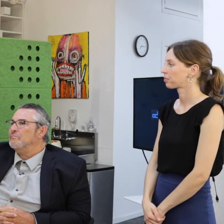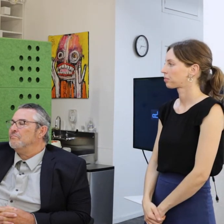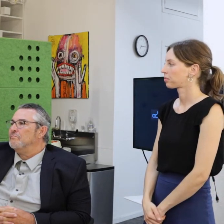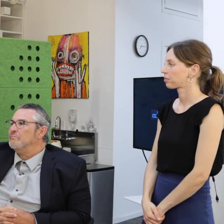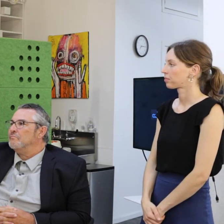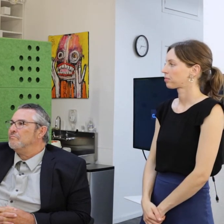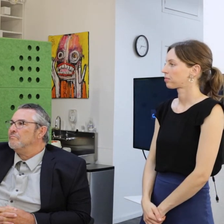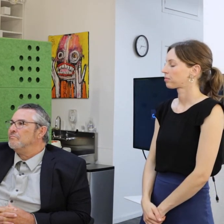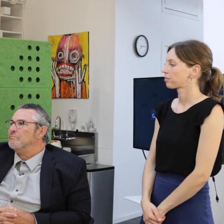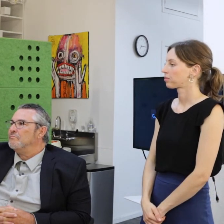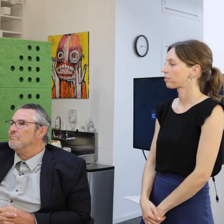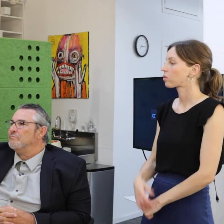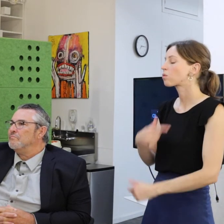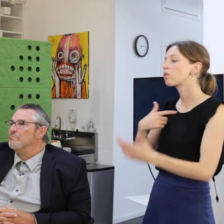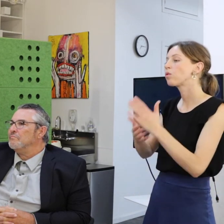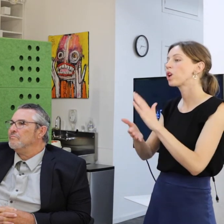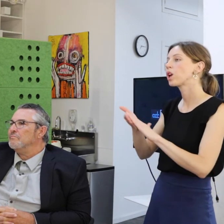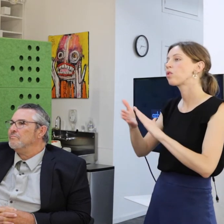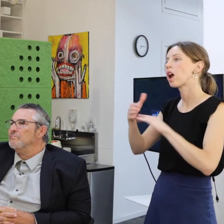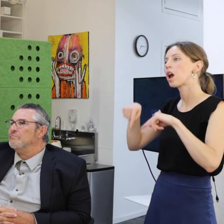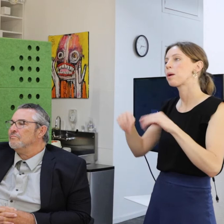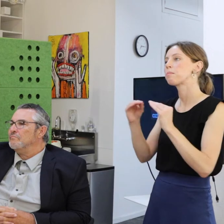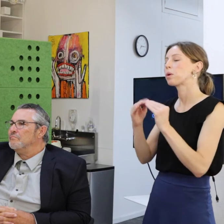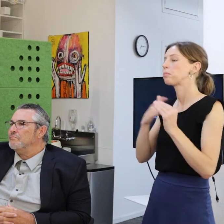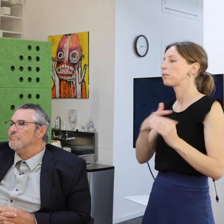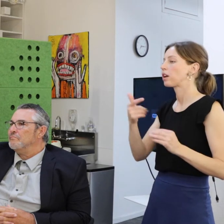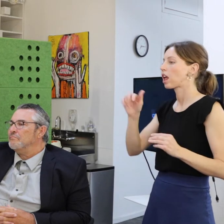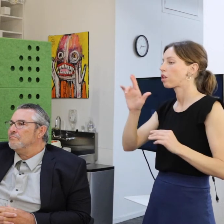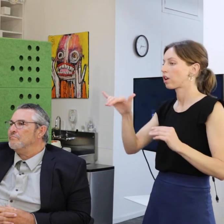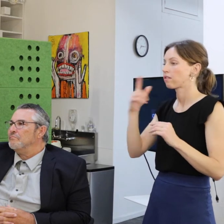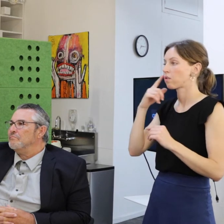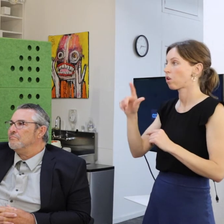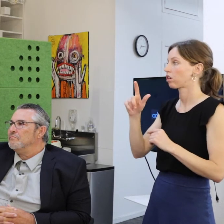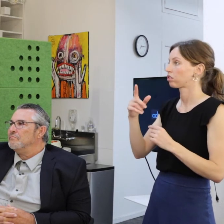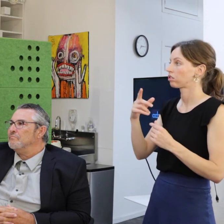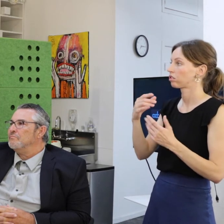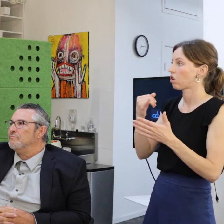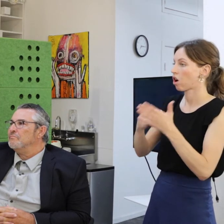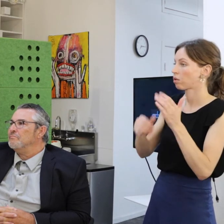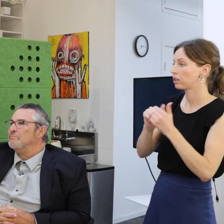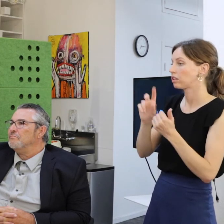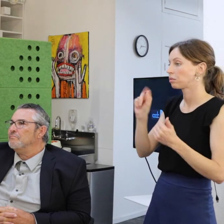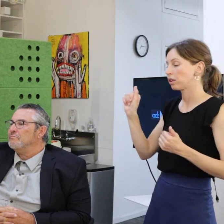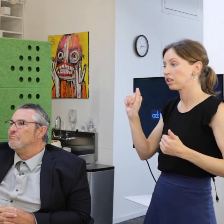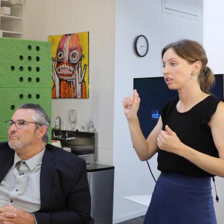We ran as a more typical gallery for an artist with disabilities then we ran our programs on the side.